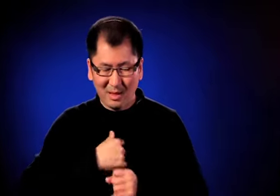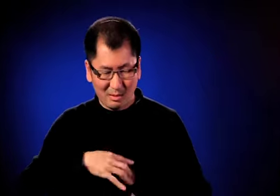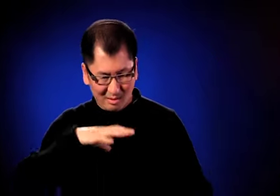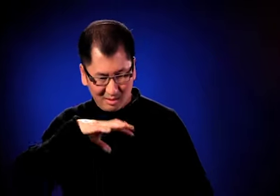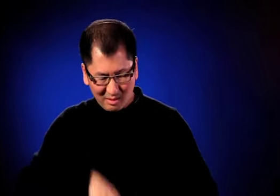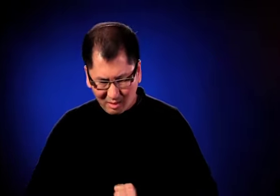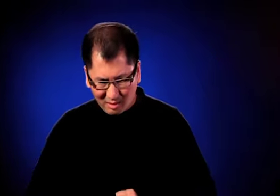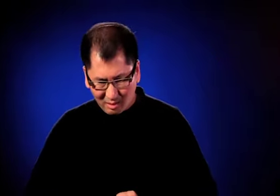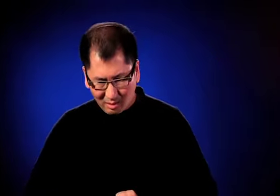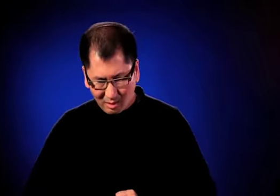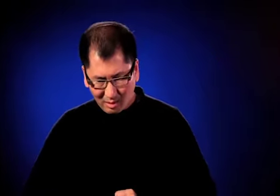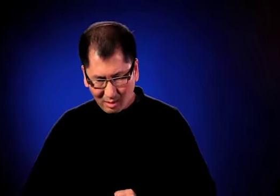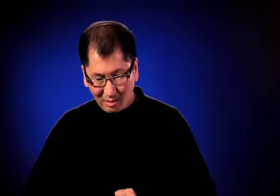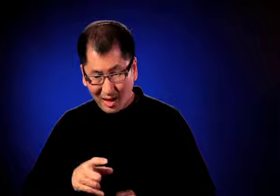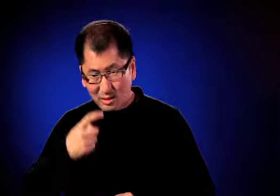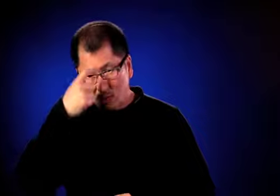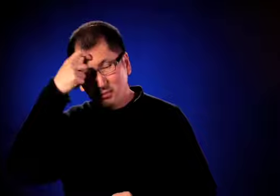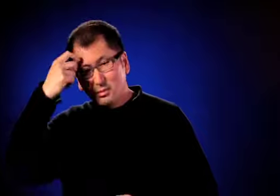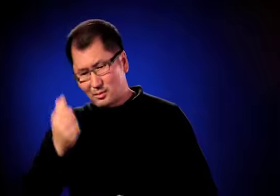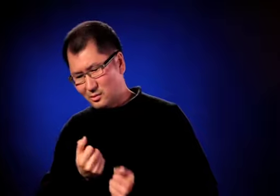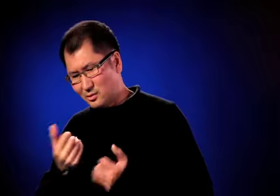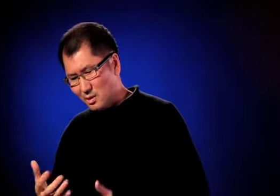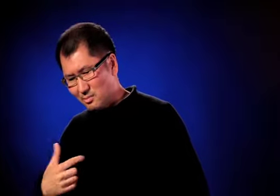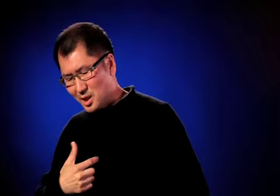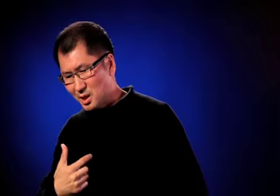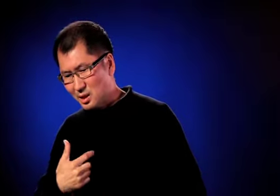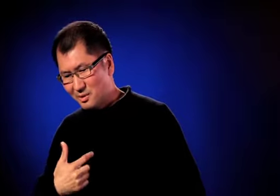Think of how devastating that is emotionally for a person.